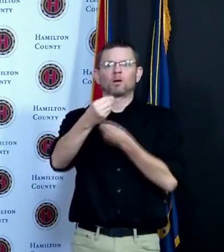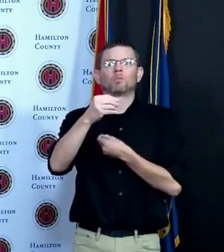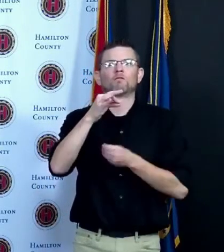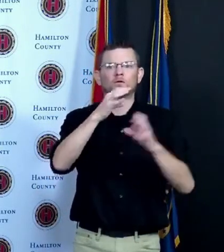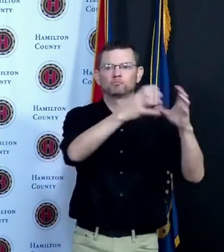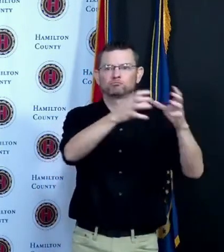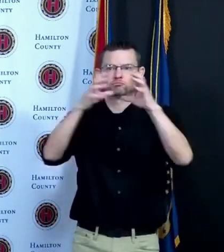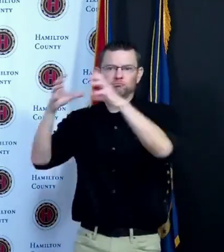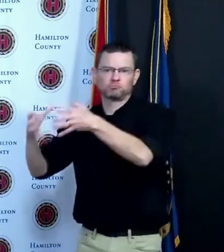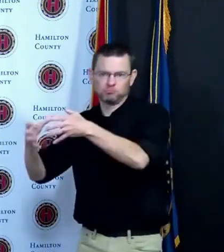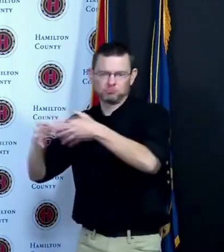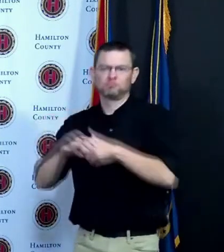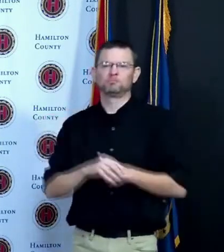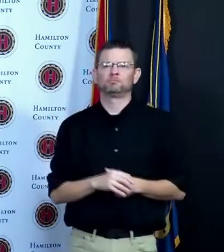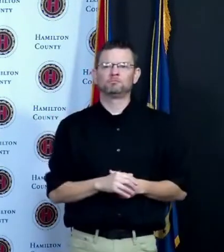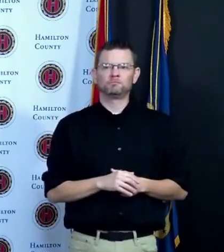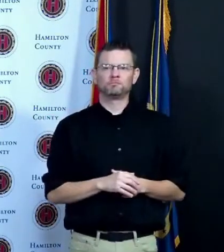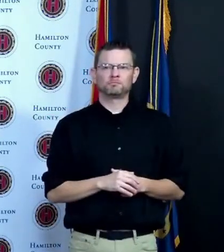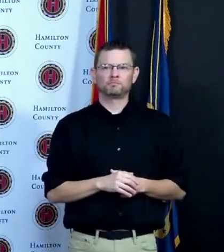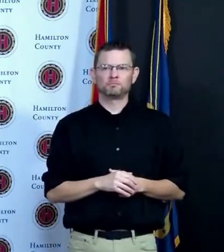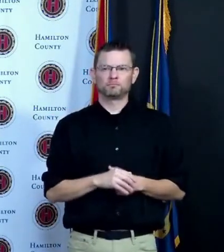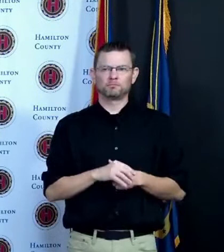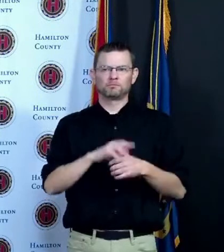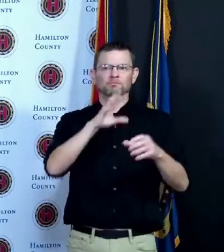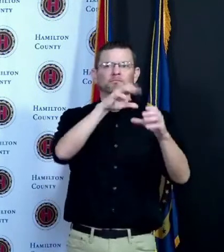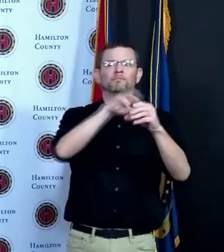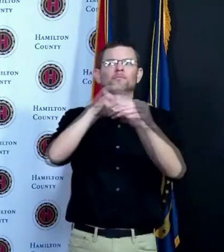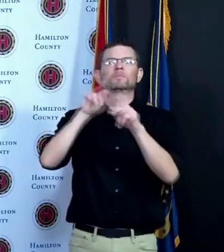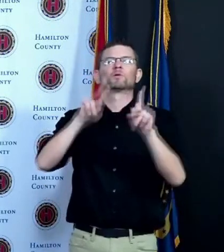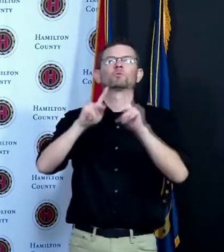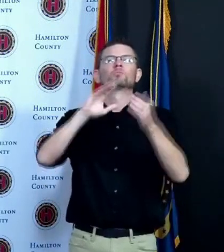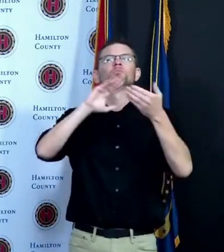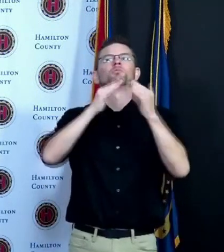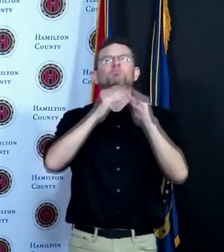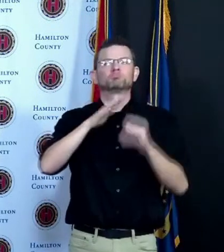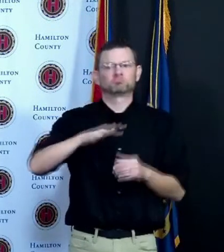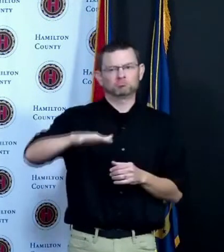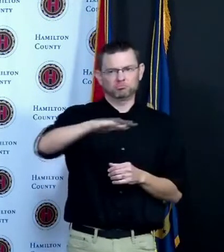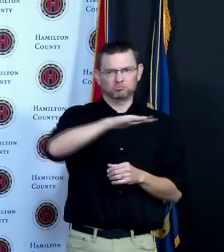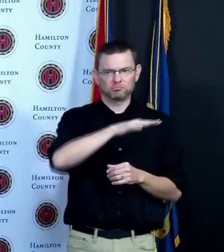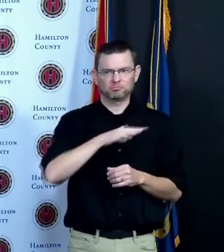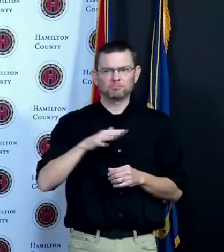stakeholders in the community it's a wide variety of stakeholders and so we've gotten that input as